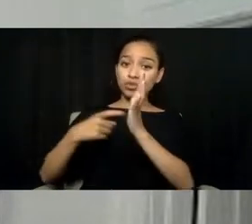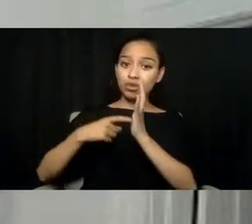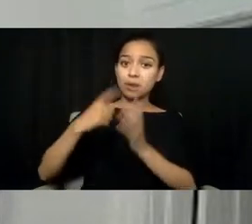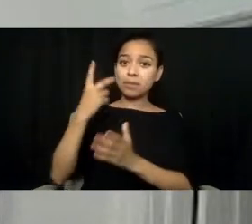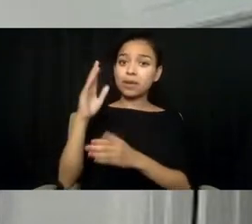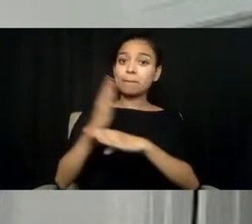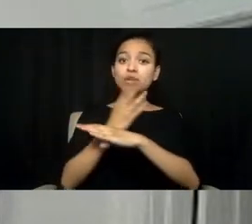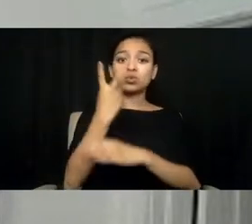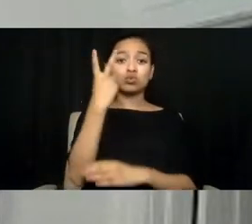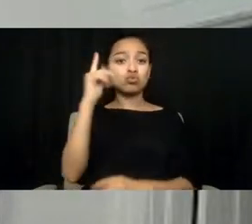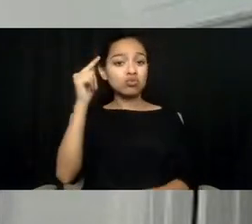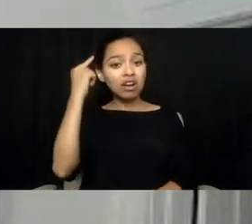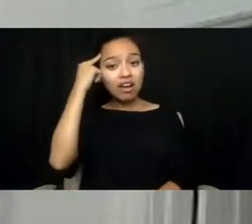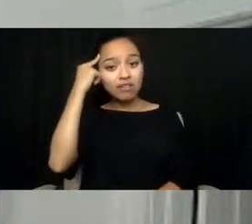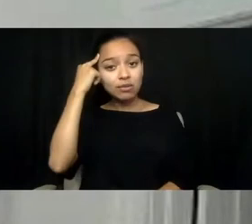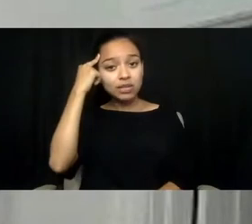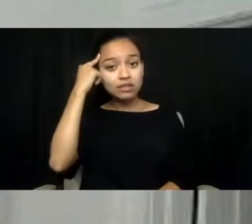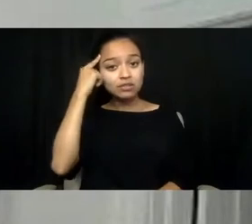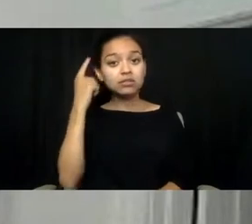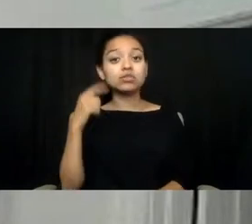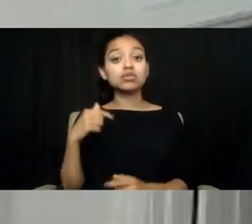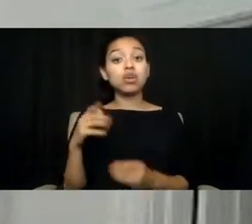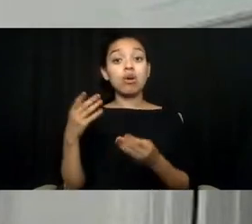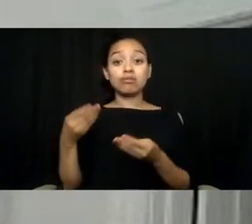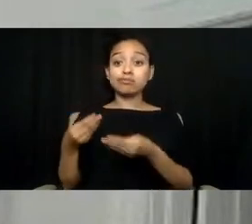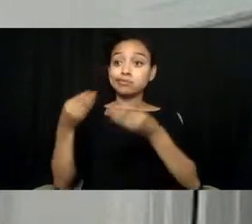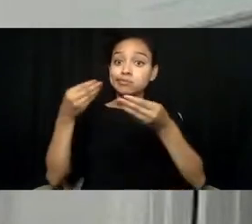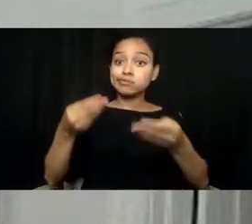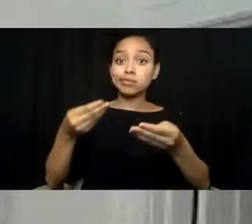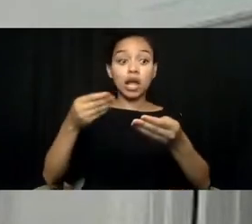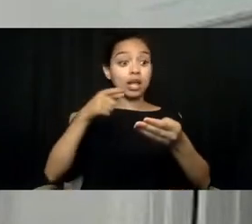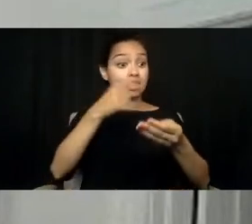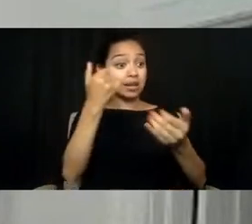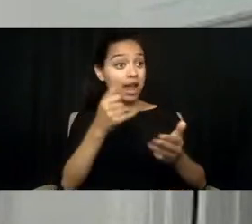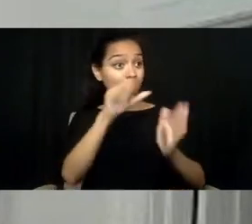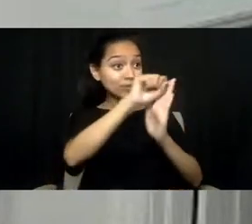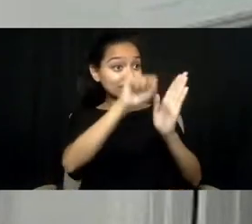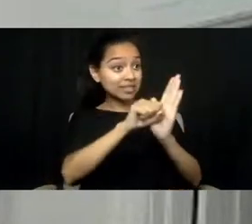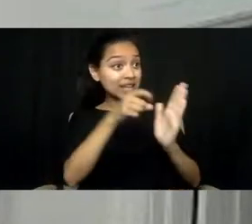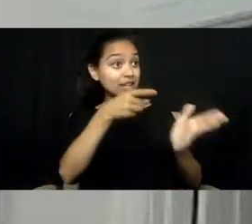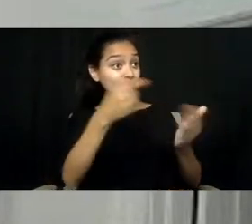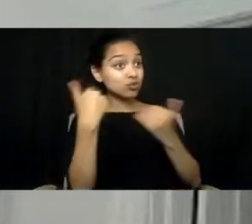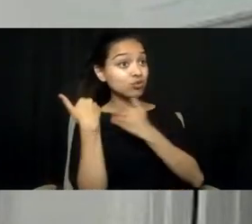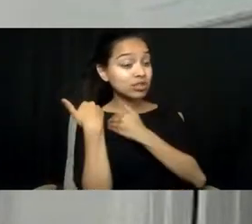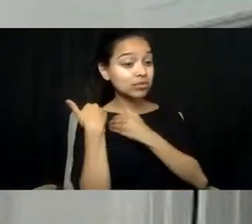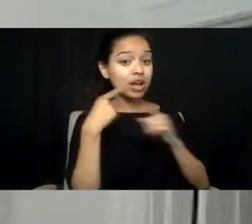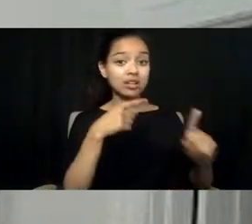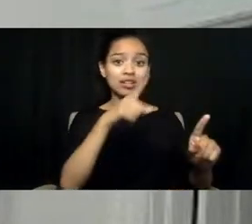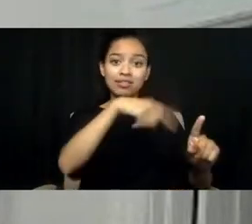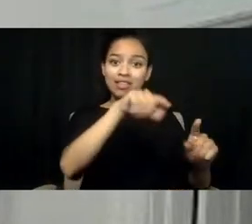So to pass that on to the states because the states do not have a government-to-government relationship